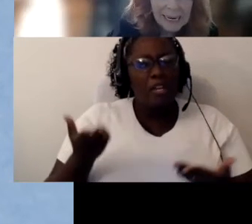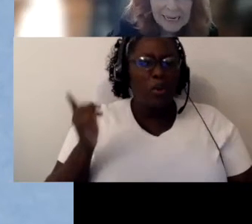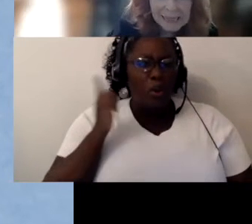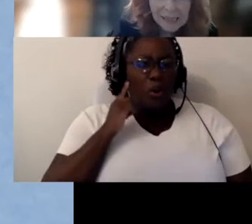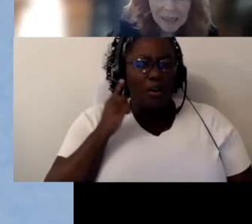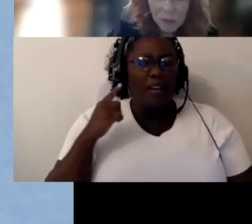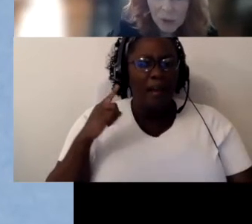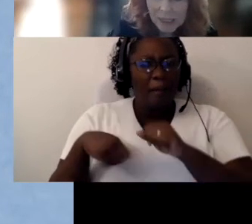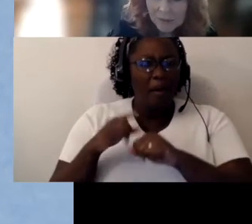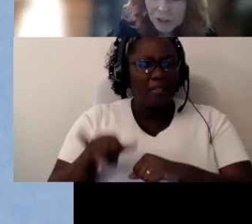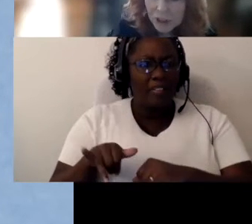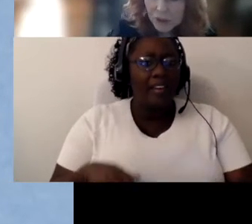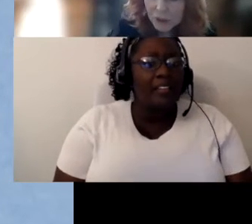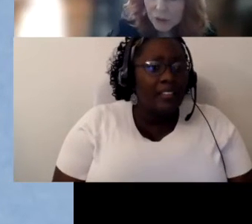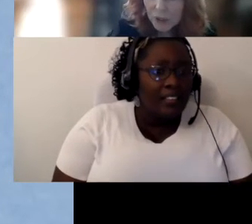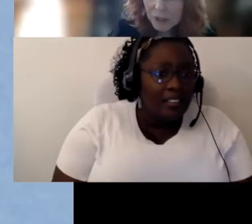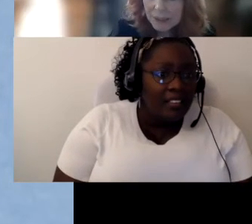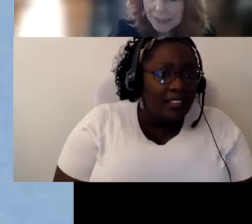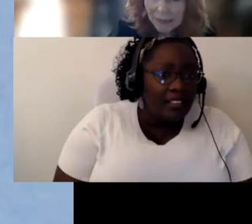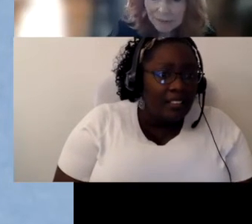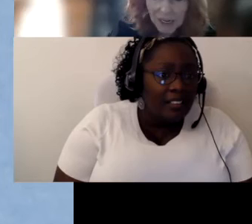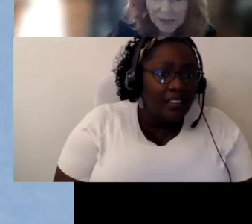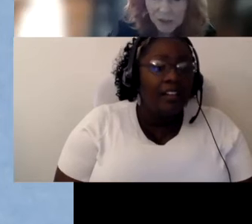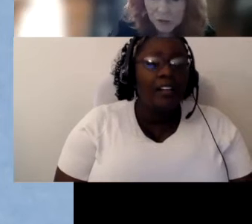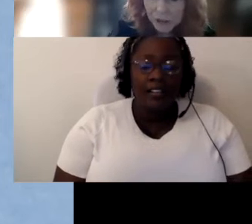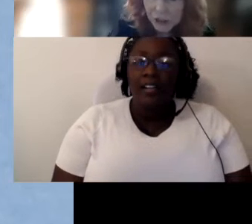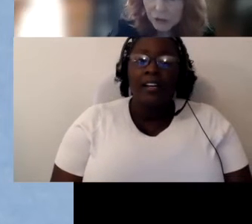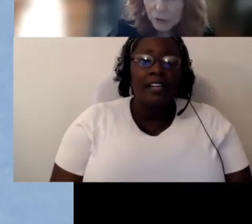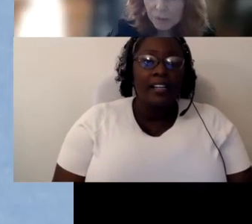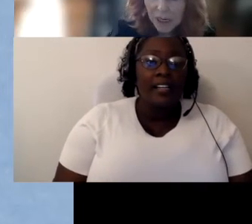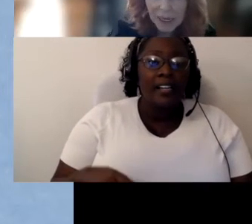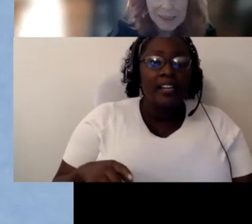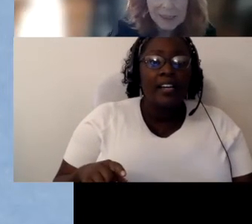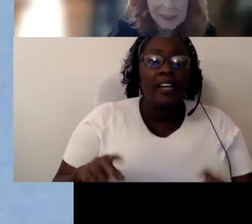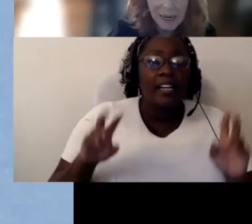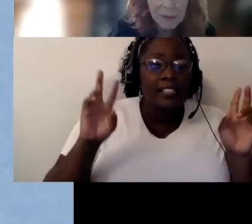It has title 1, for children who are deaf, title2 for children who are blind, and then